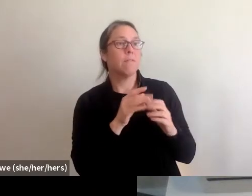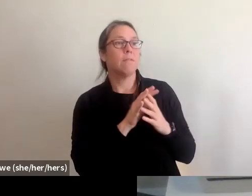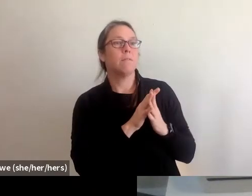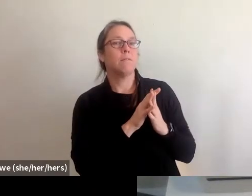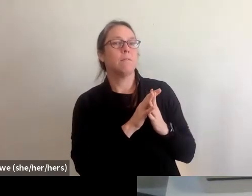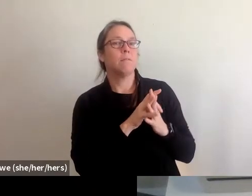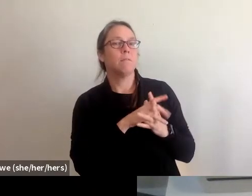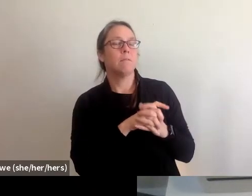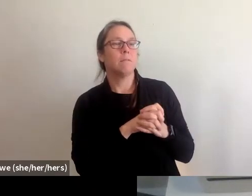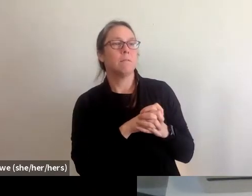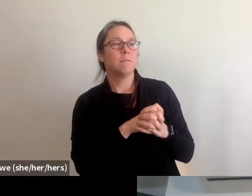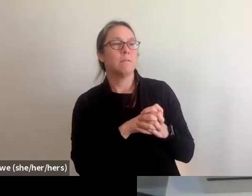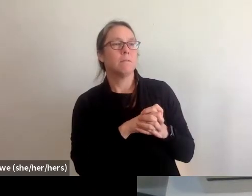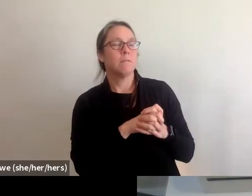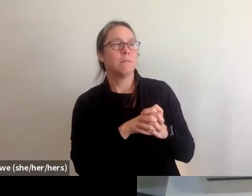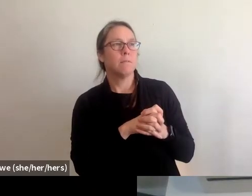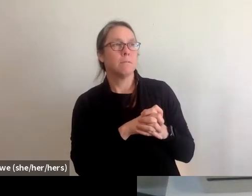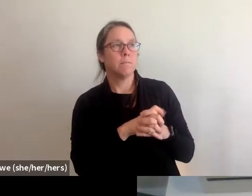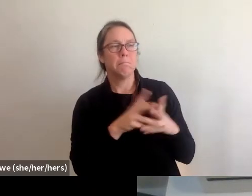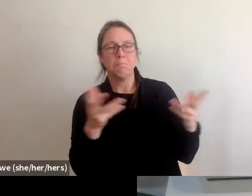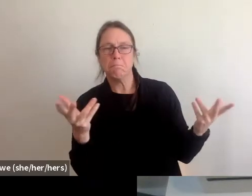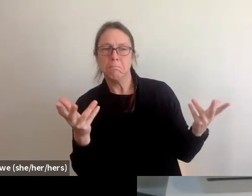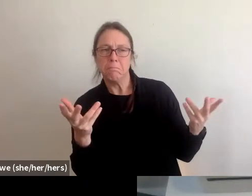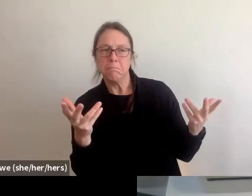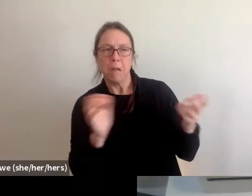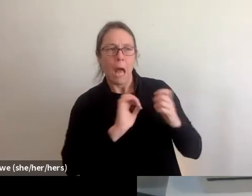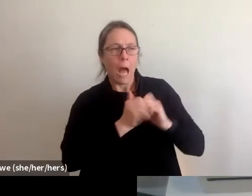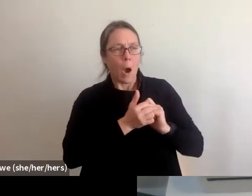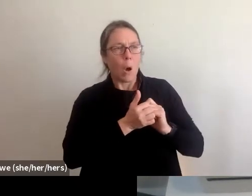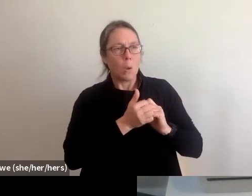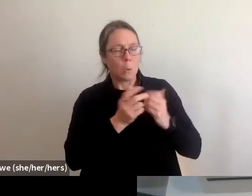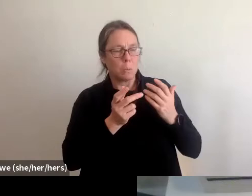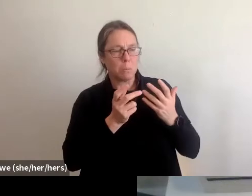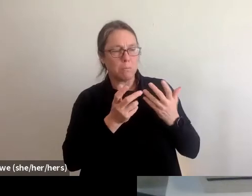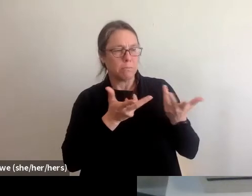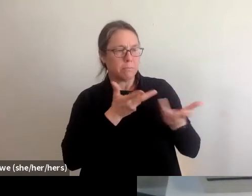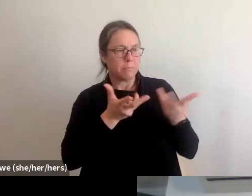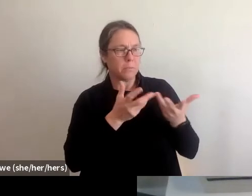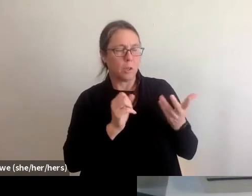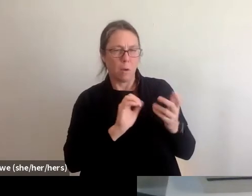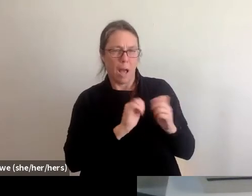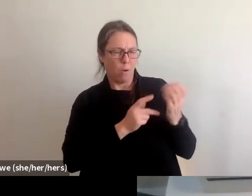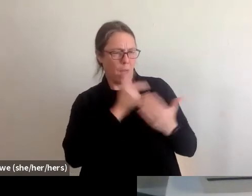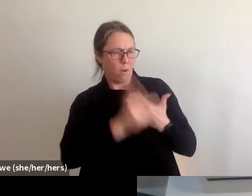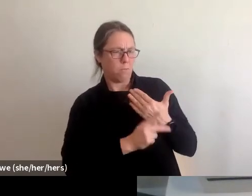what kind of programs, or how do housing programs play into a disaster, especially when there's such a shortage